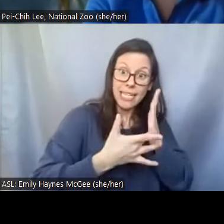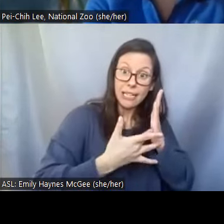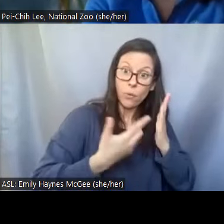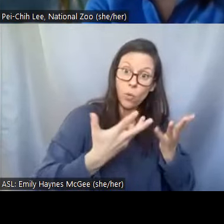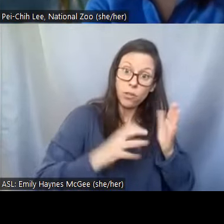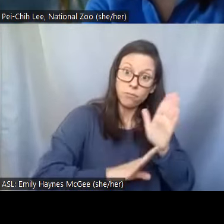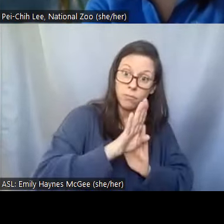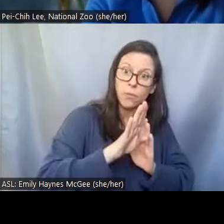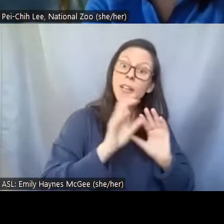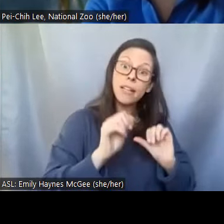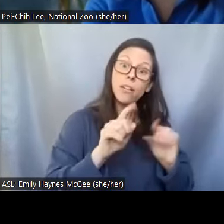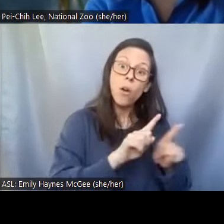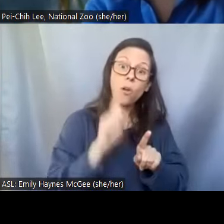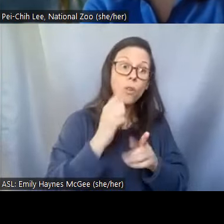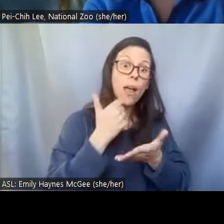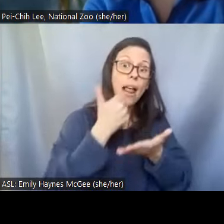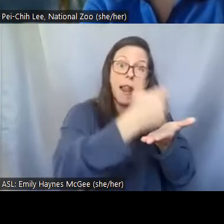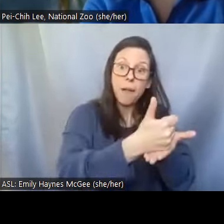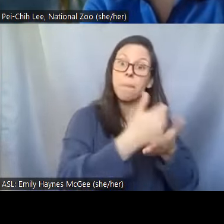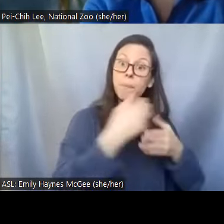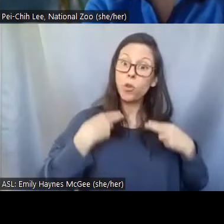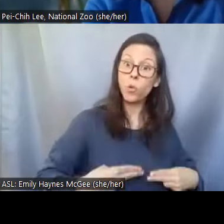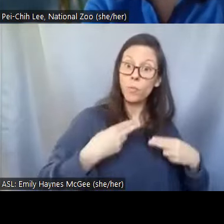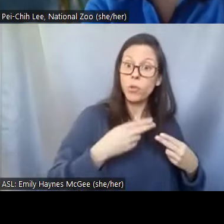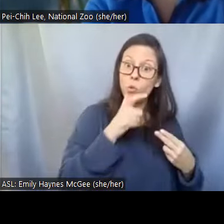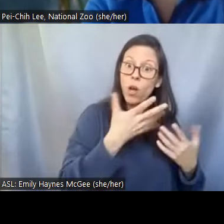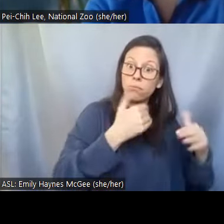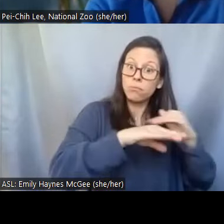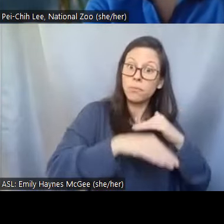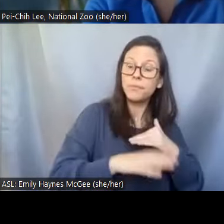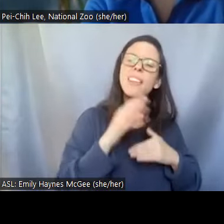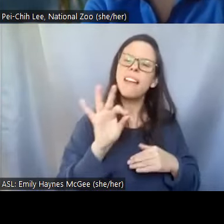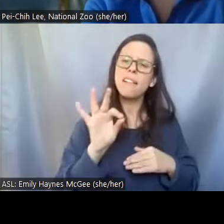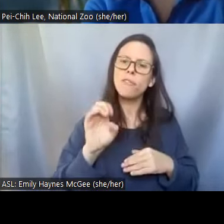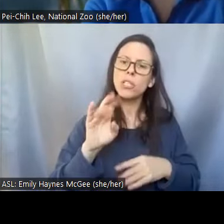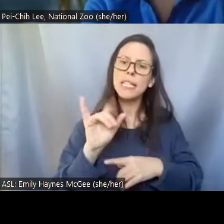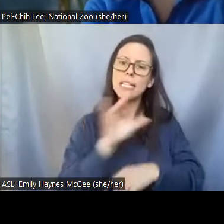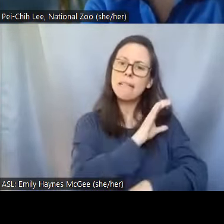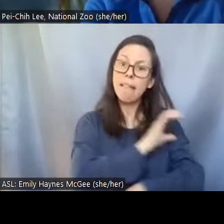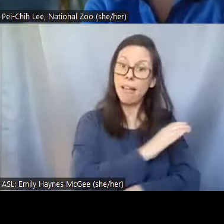fertility clinic in the future. So because of that a lot of our funding is actually coming from the